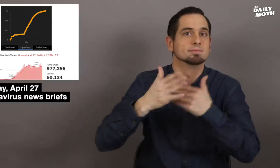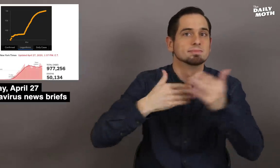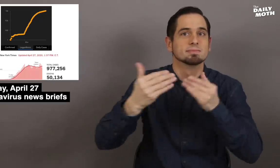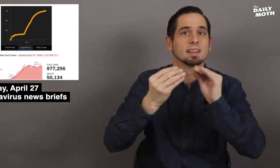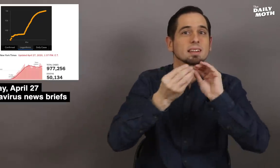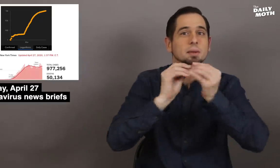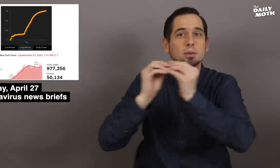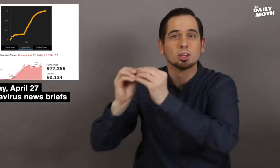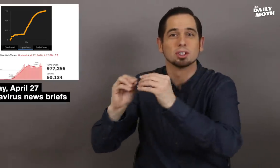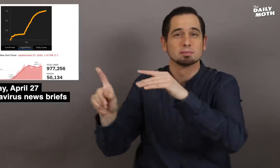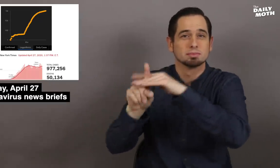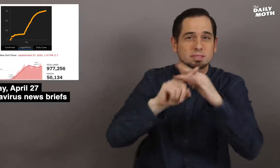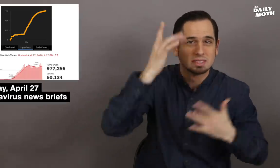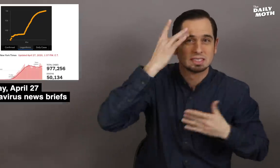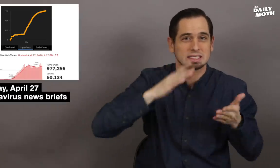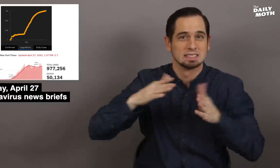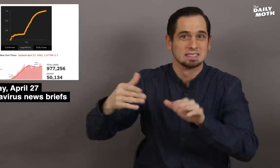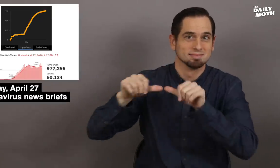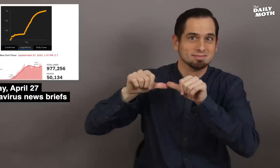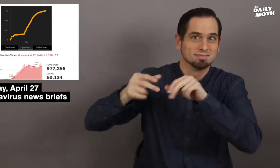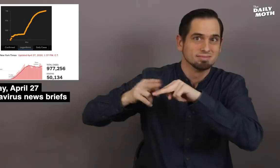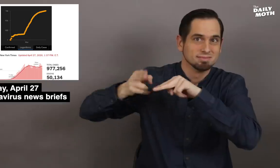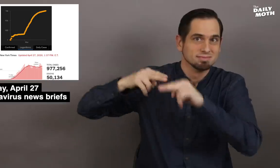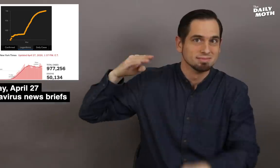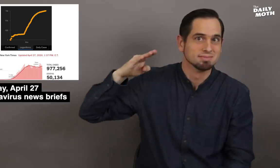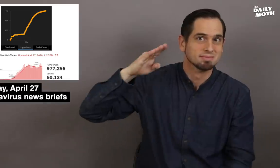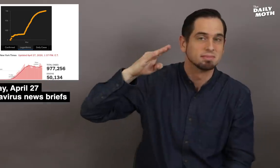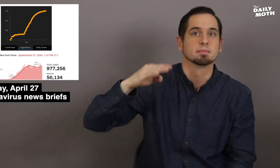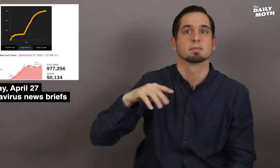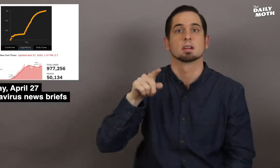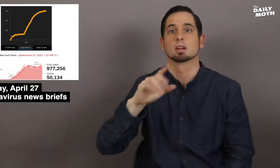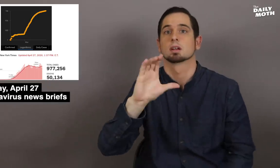Although the numbers of cases and deaths have continued to increase,